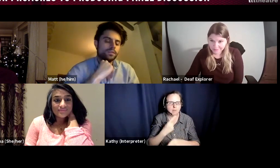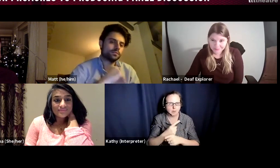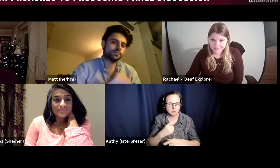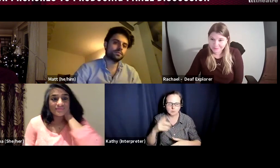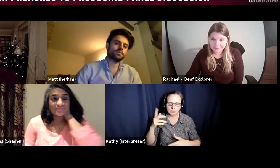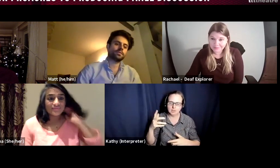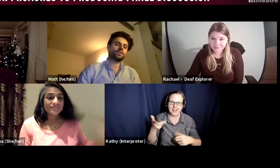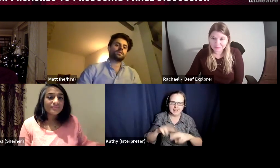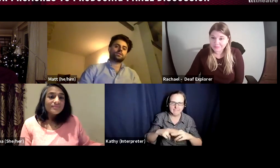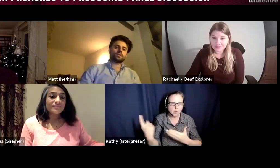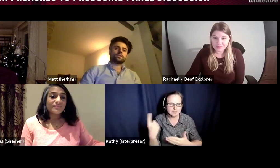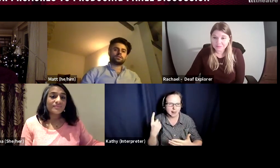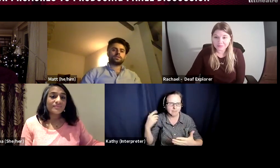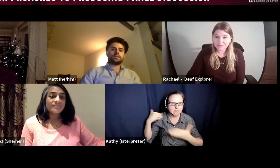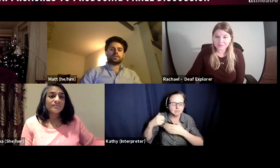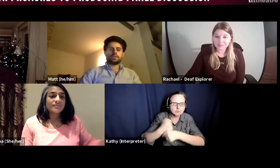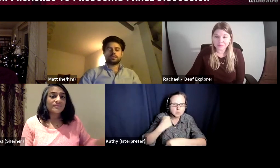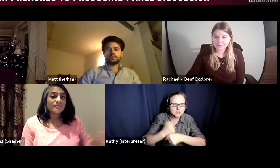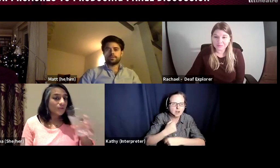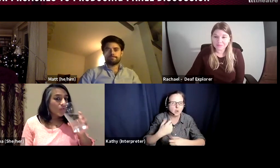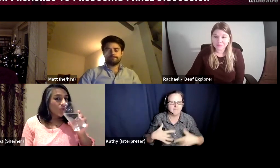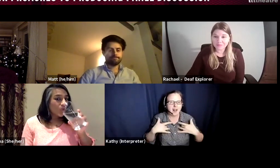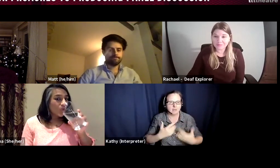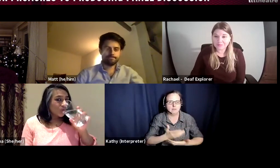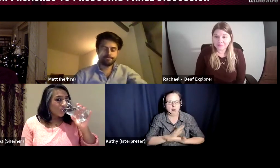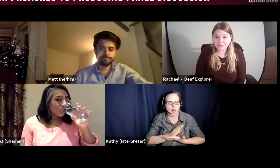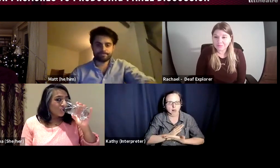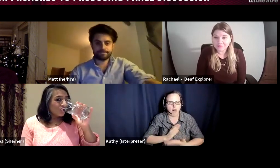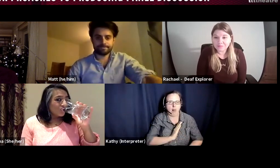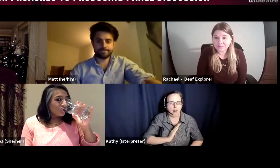and if so how did we do it, over come those insecurities. Rachael you're shaking your head,